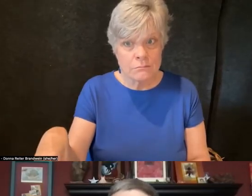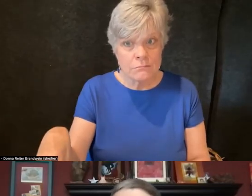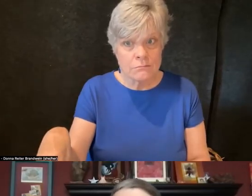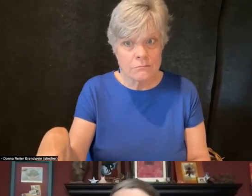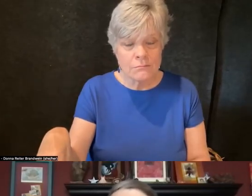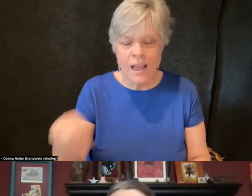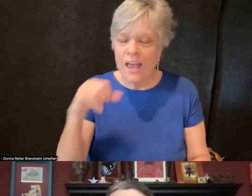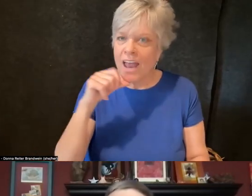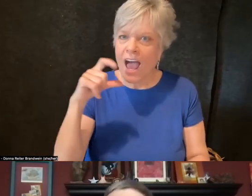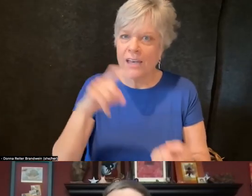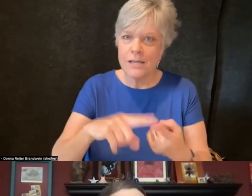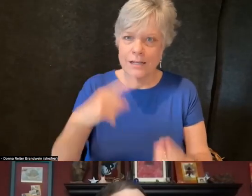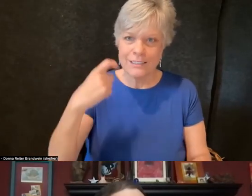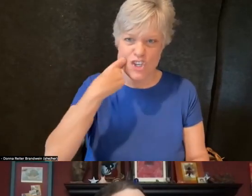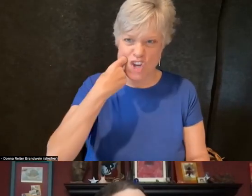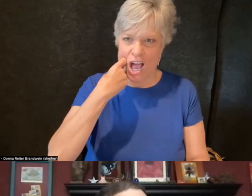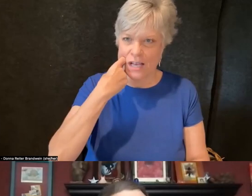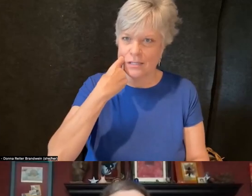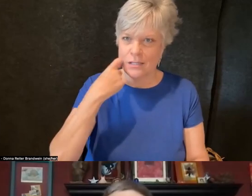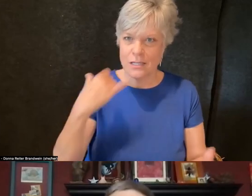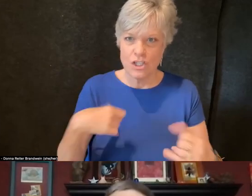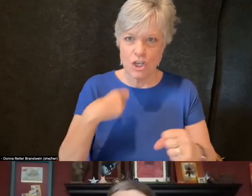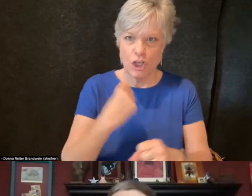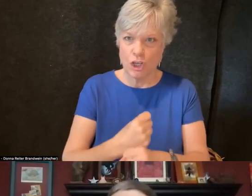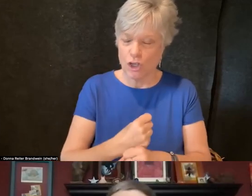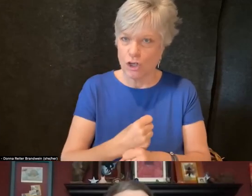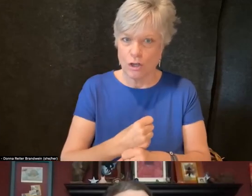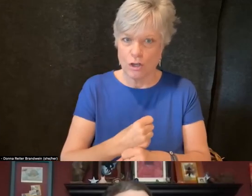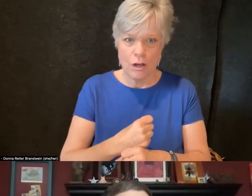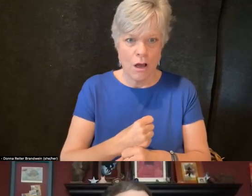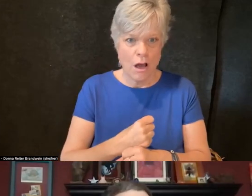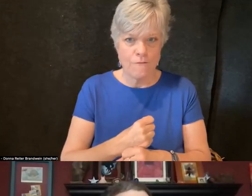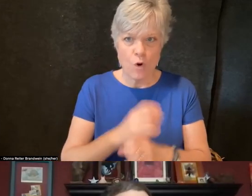that there was a dedicated space for folks to gather,